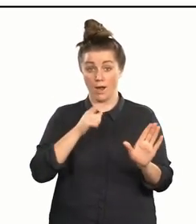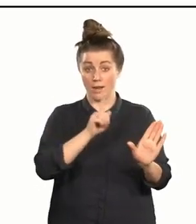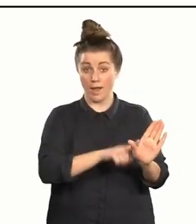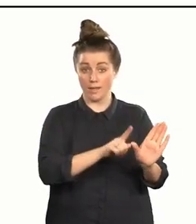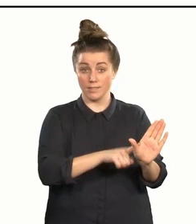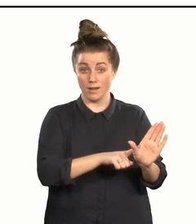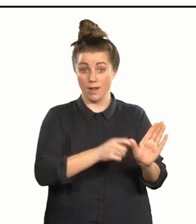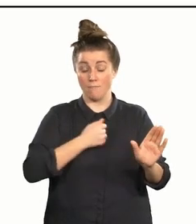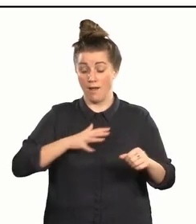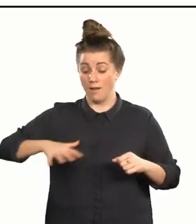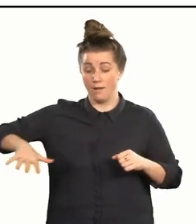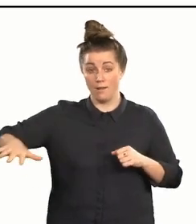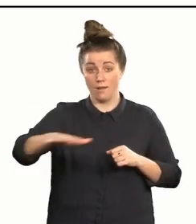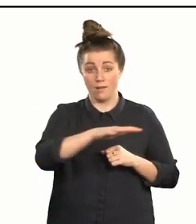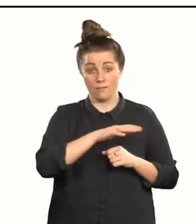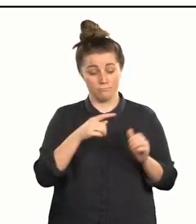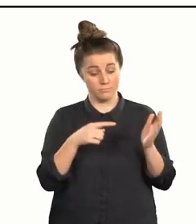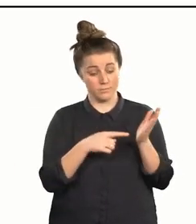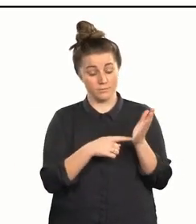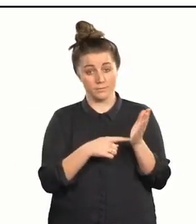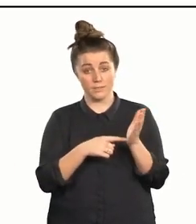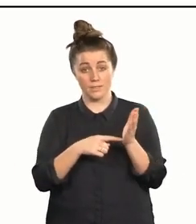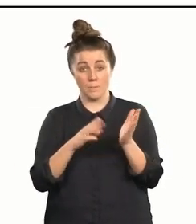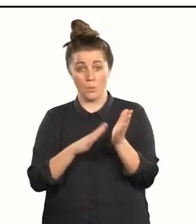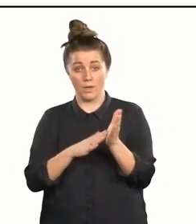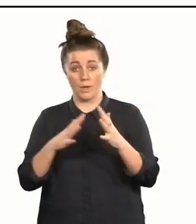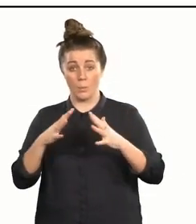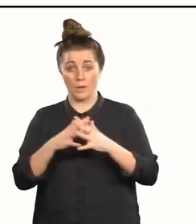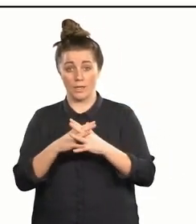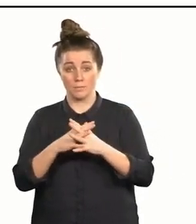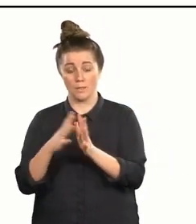to my whānau — family — Te Mairiki Williams, Te Matekino Morgan —